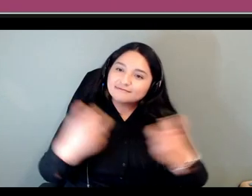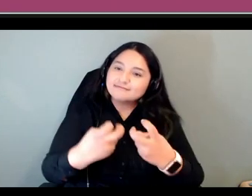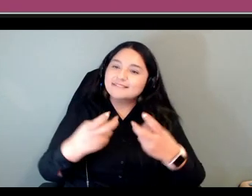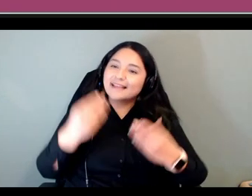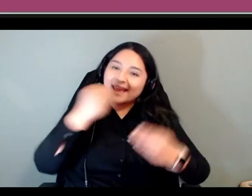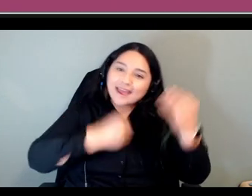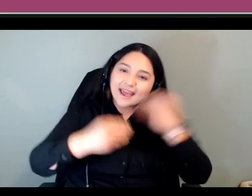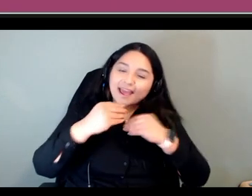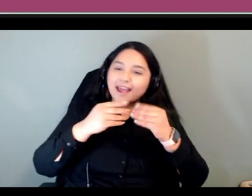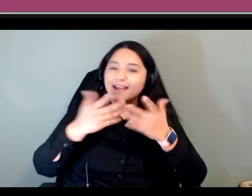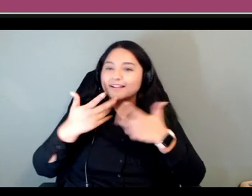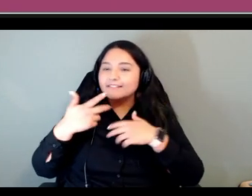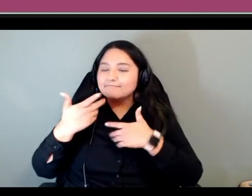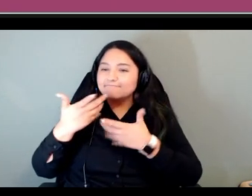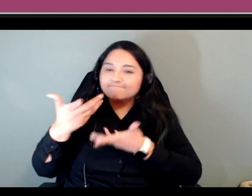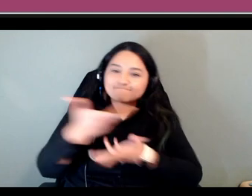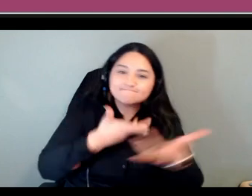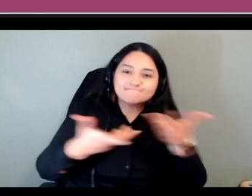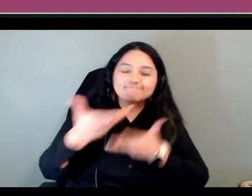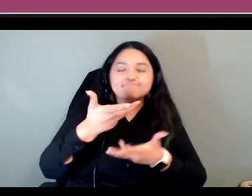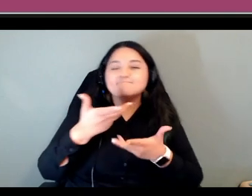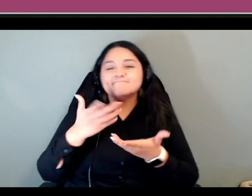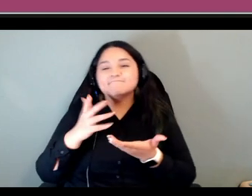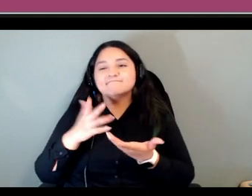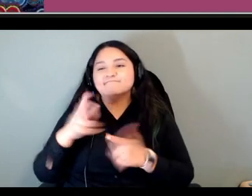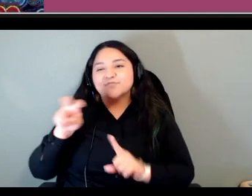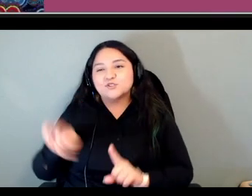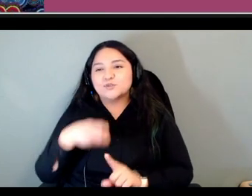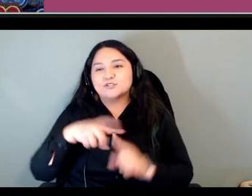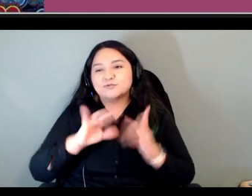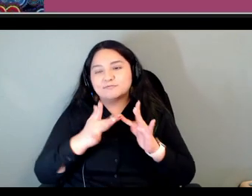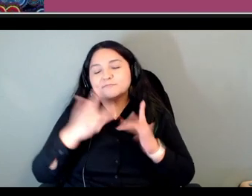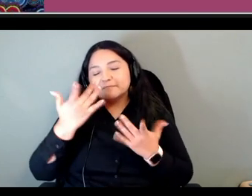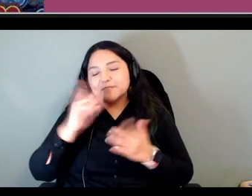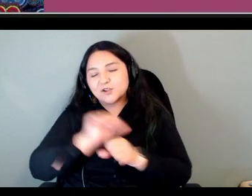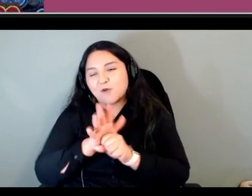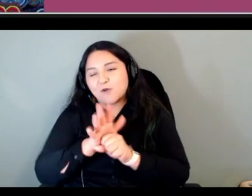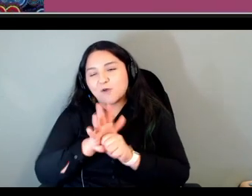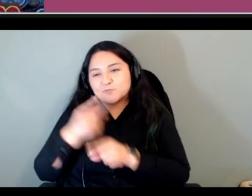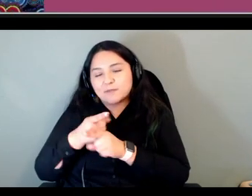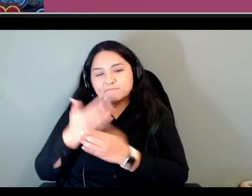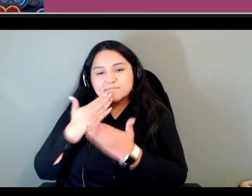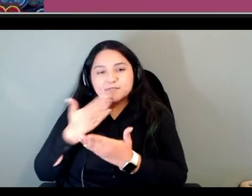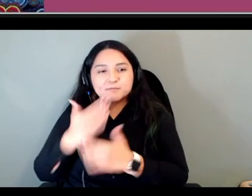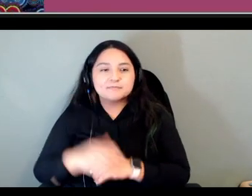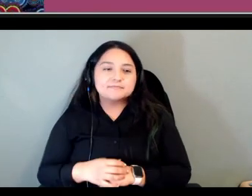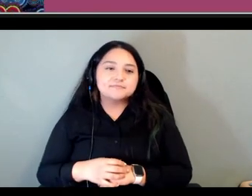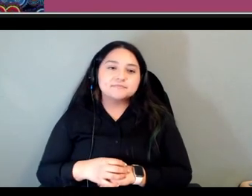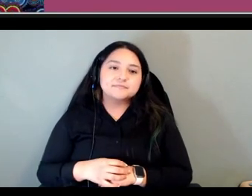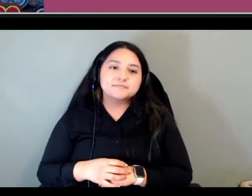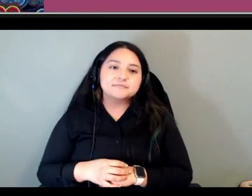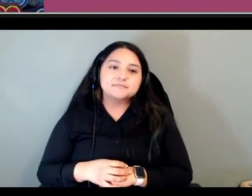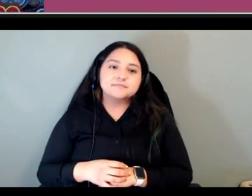who try it out but this is what it turned into with this look and yes thank you so how